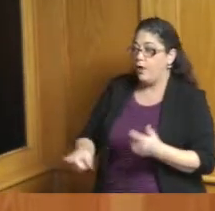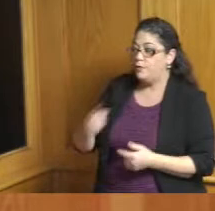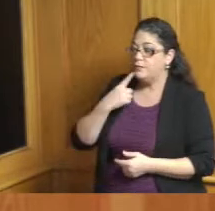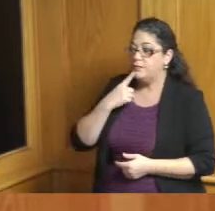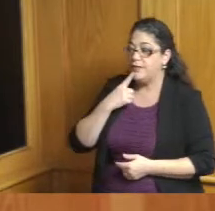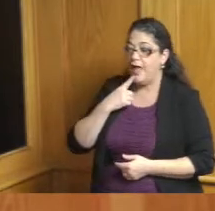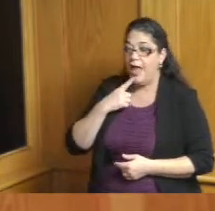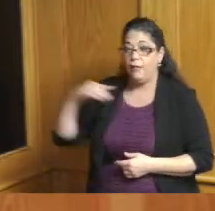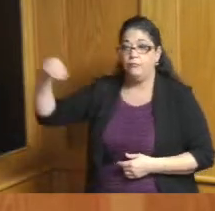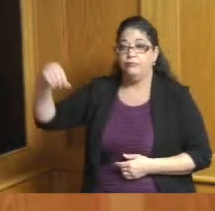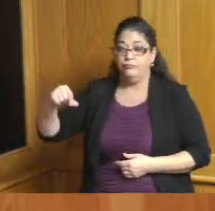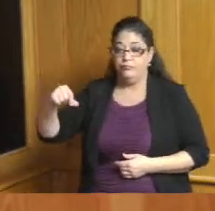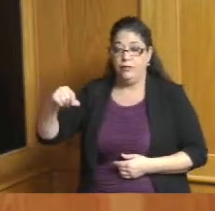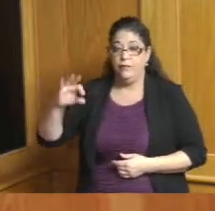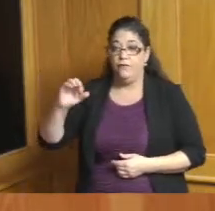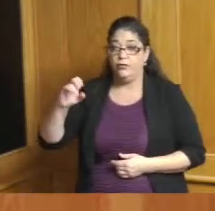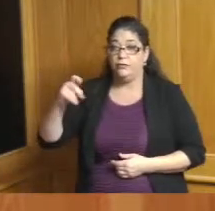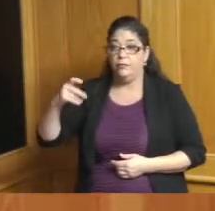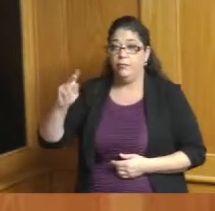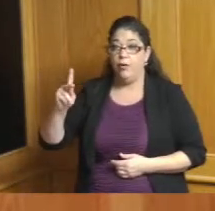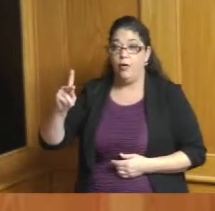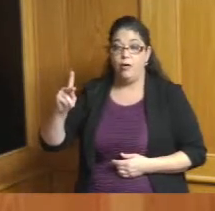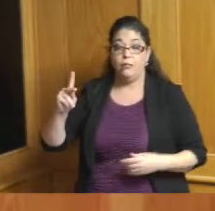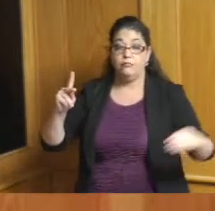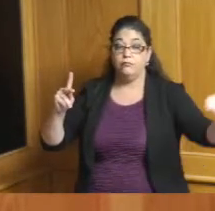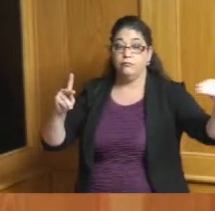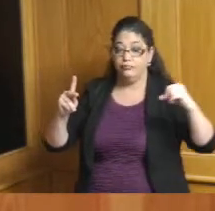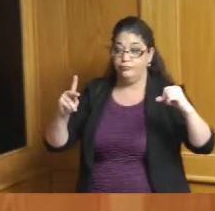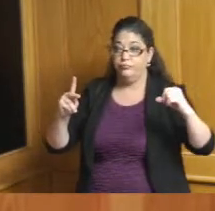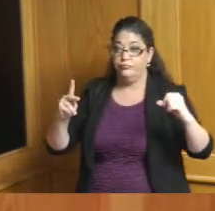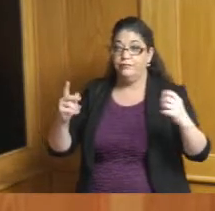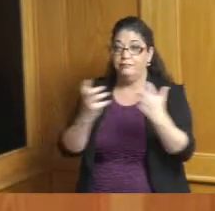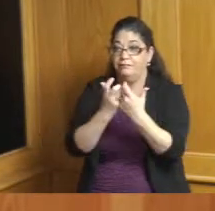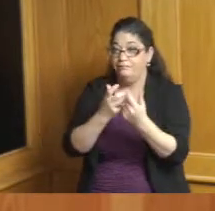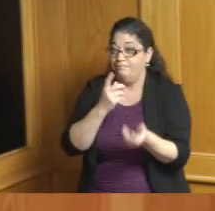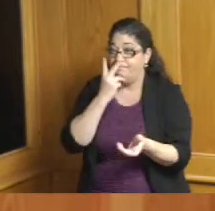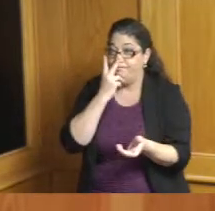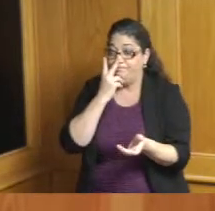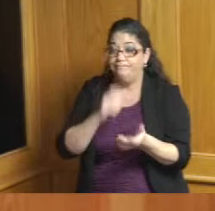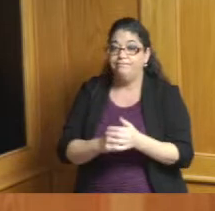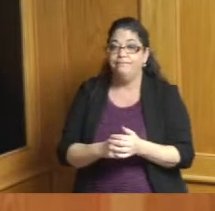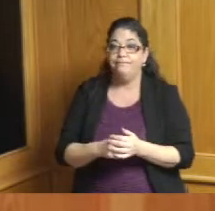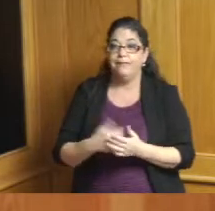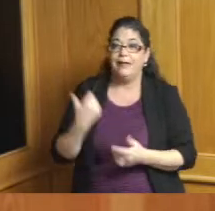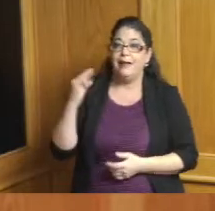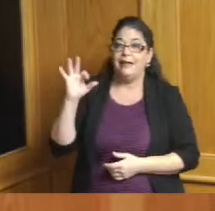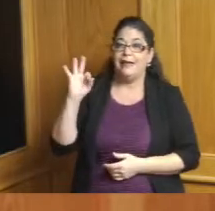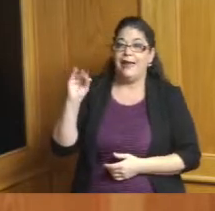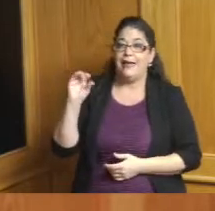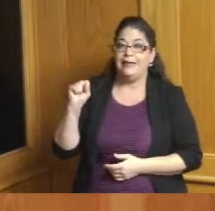in the game and so unbelievable that making construction in the 90s we selected them as a